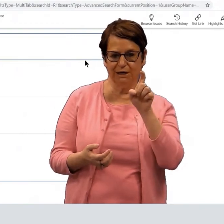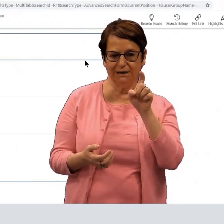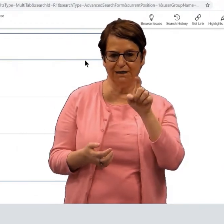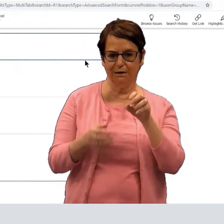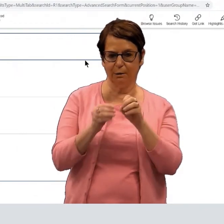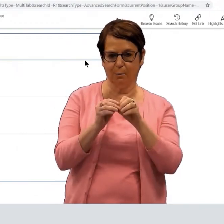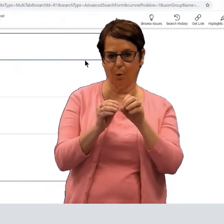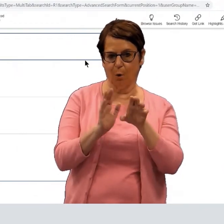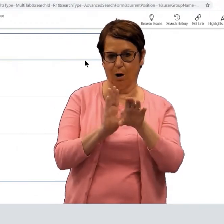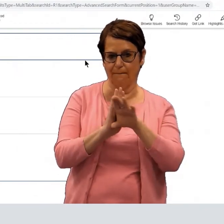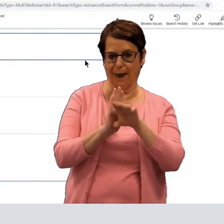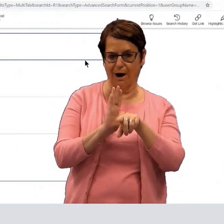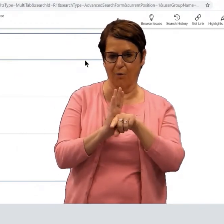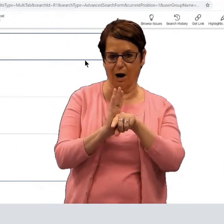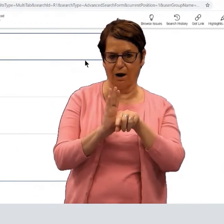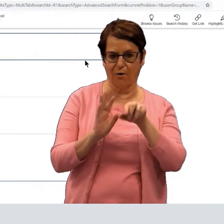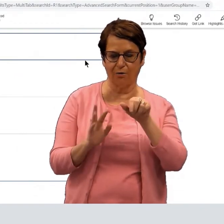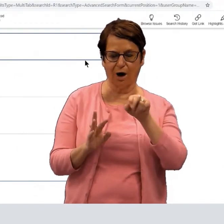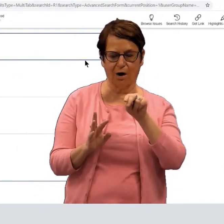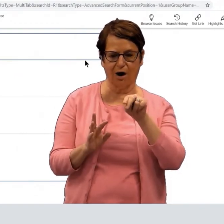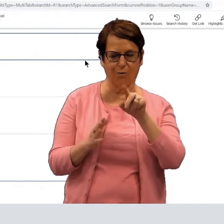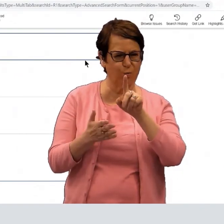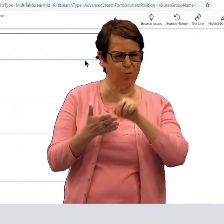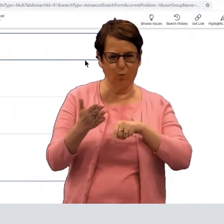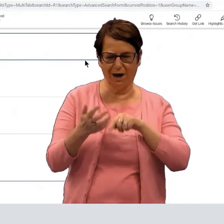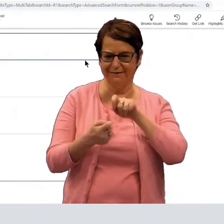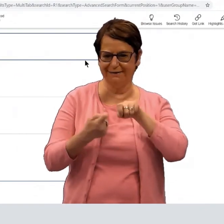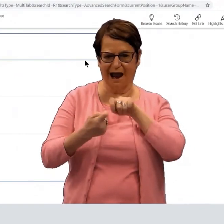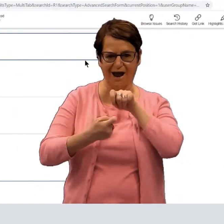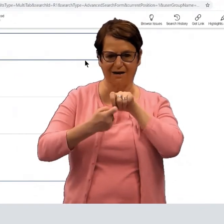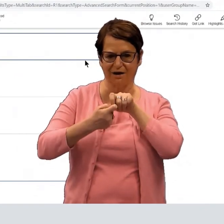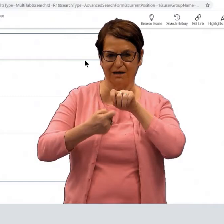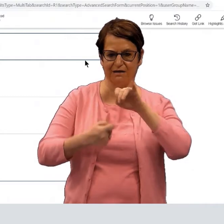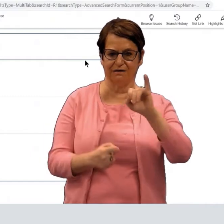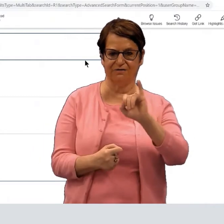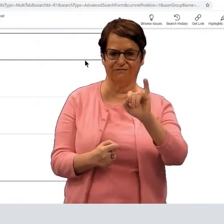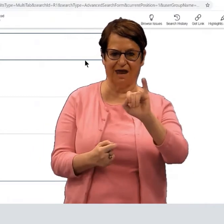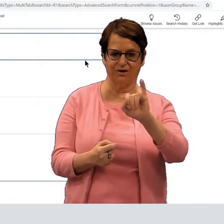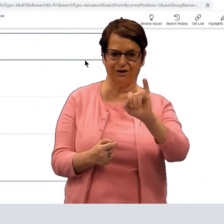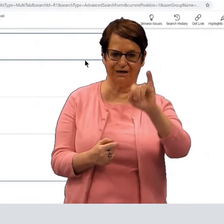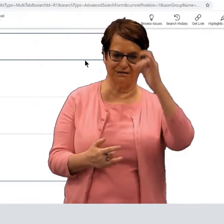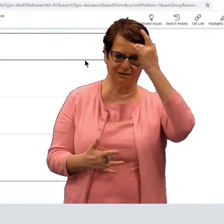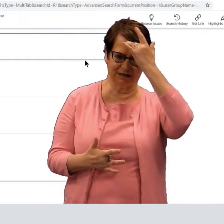Suppose you need more background on what exactly an infectious disease is.